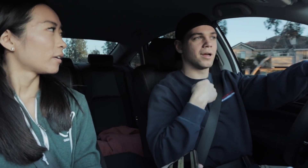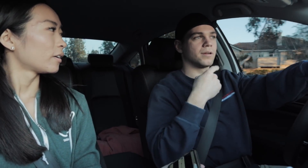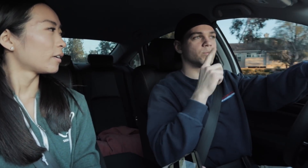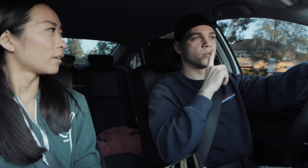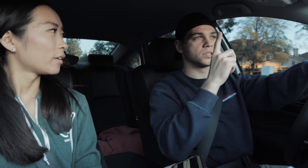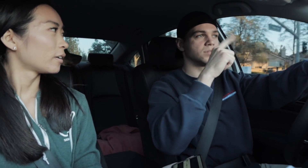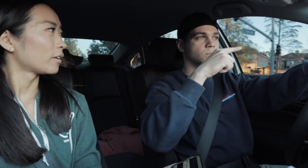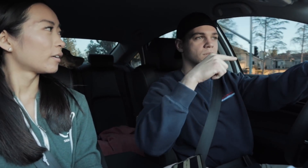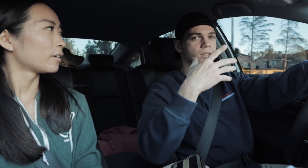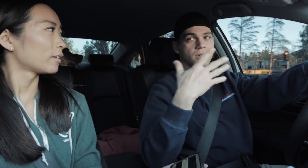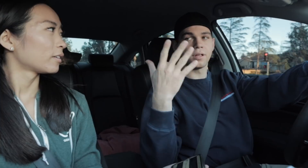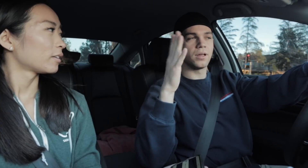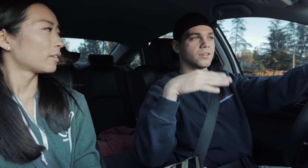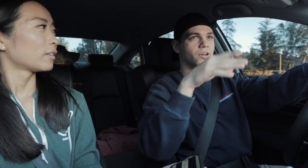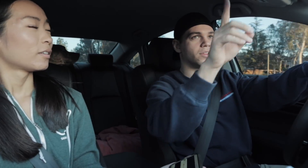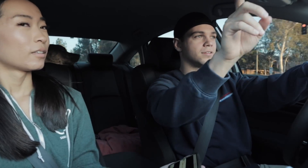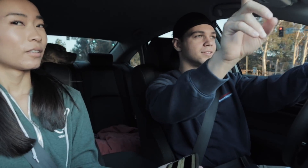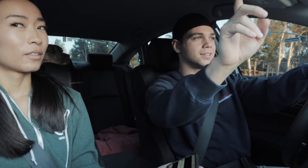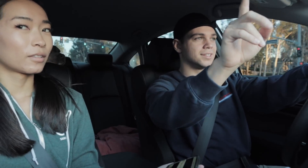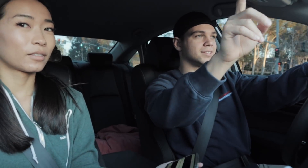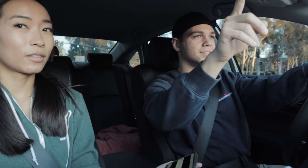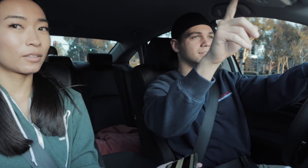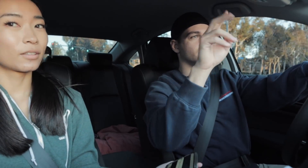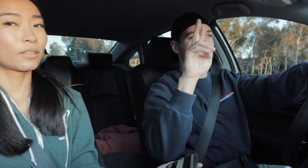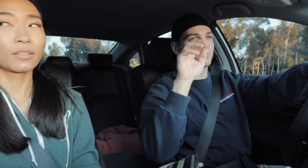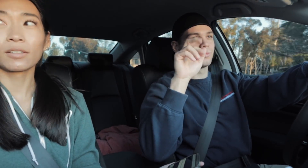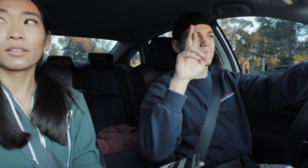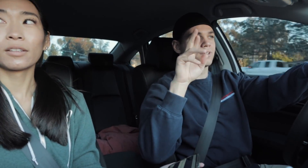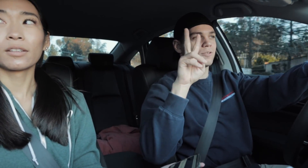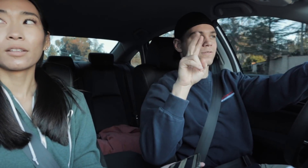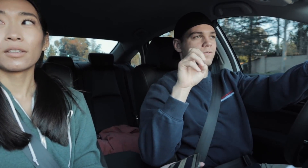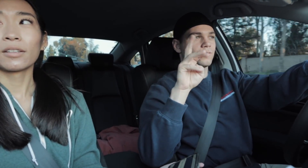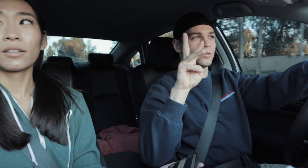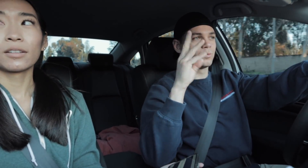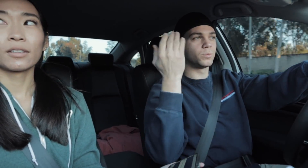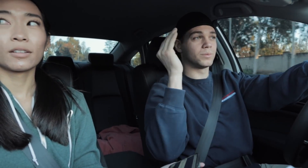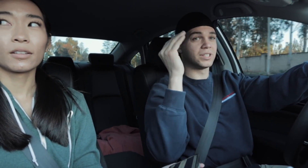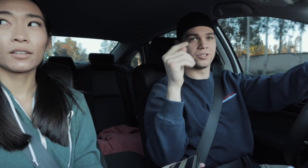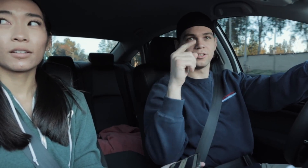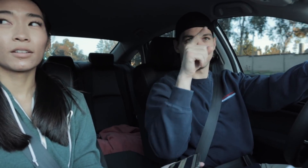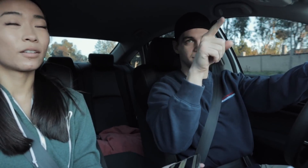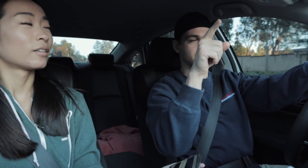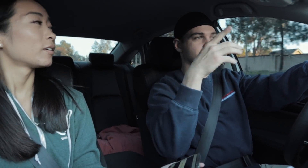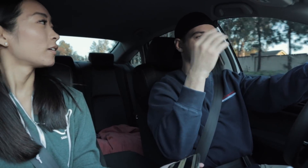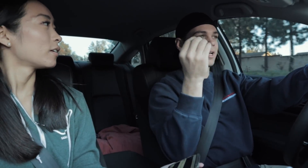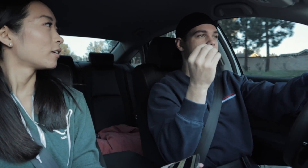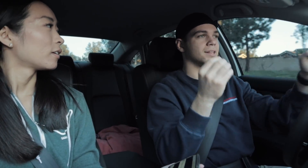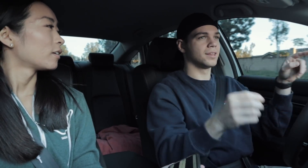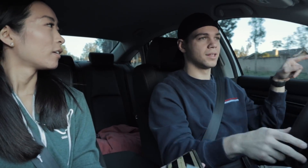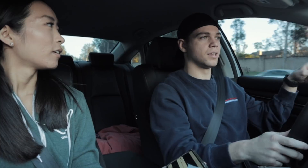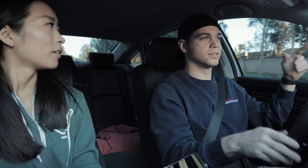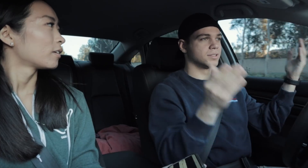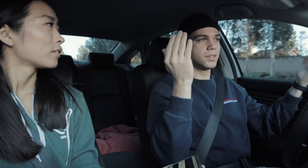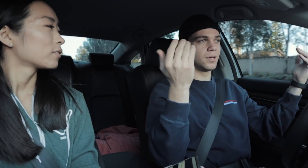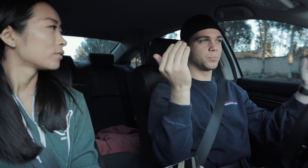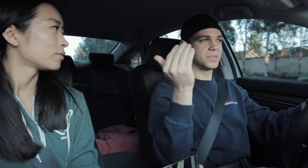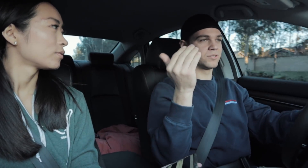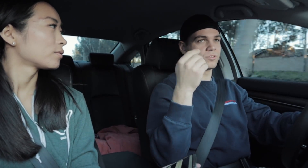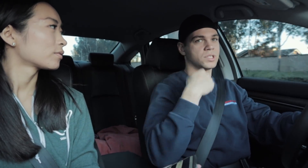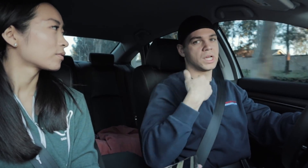Well, I depend a lot on the rear view mirror and side mirrors